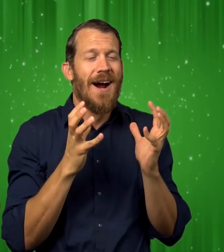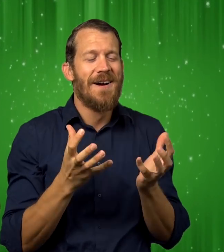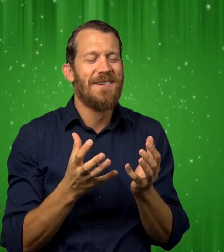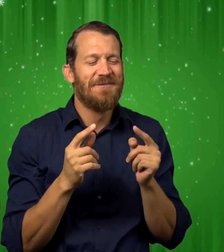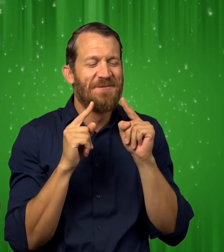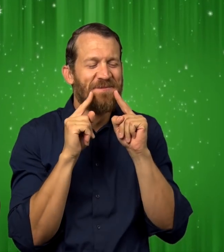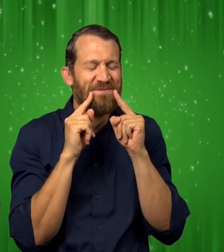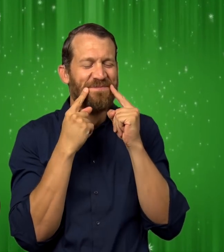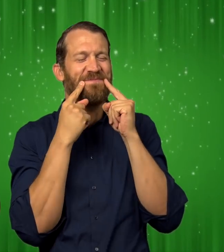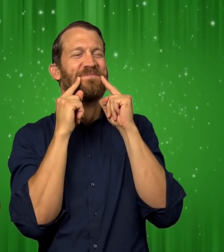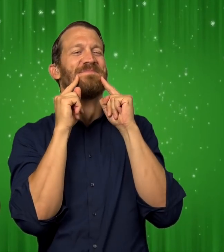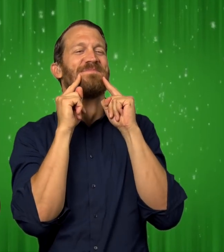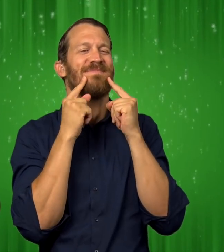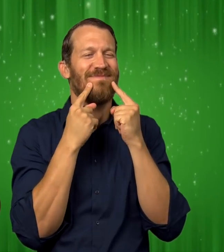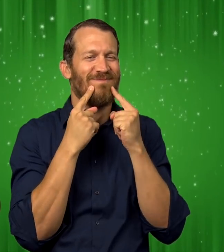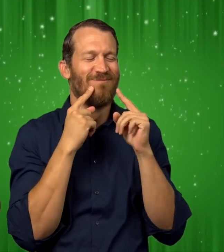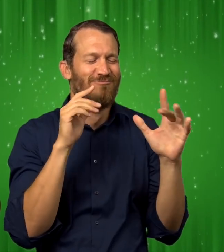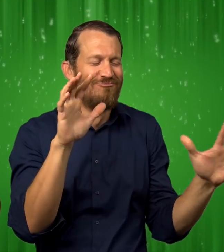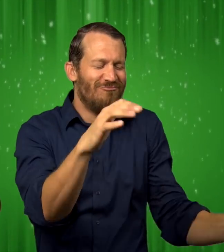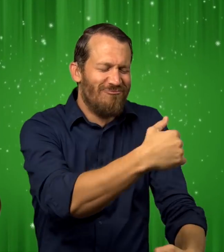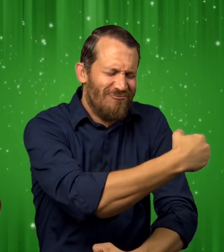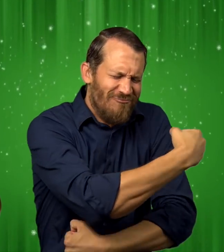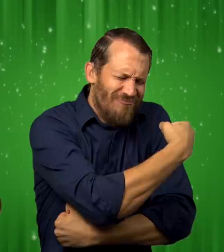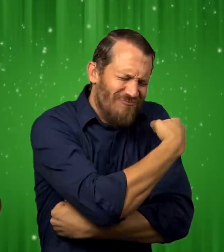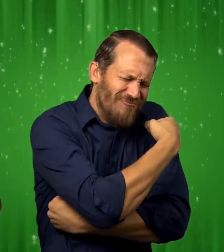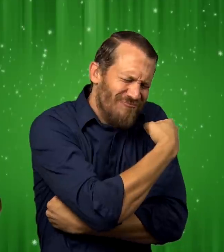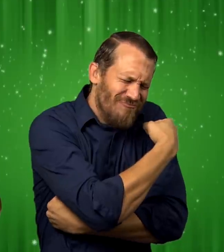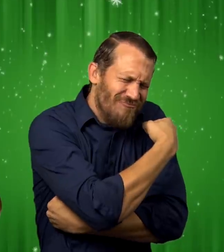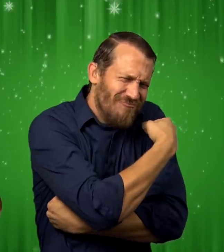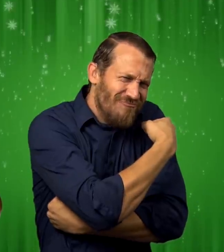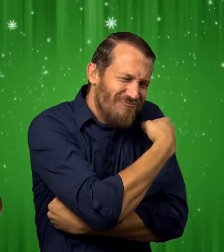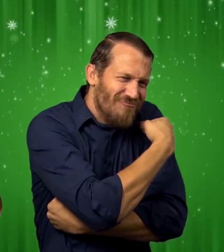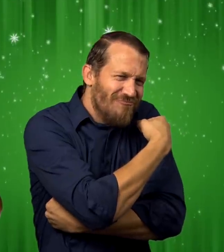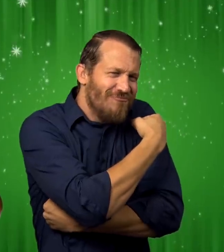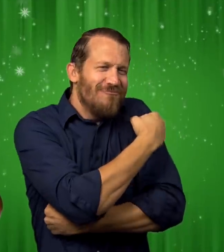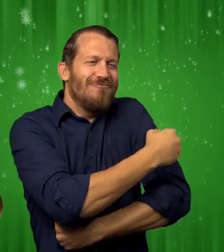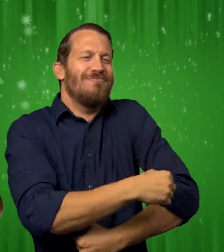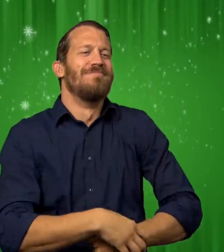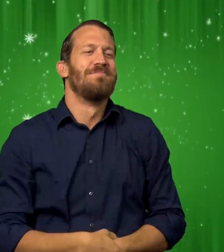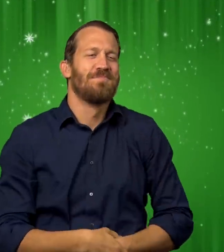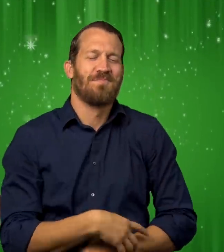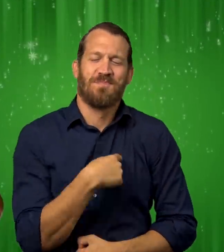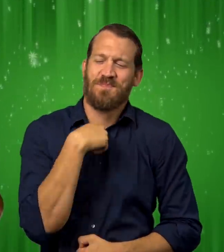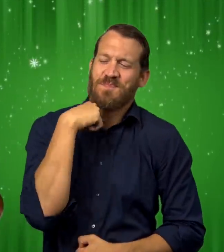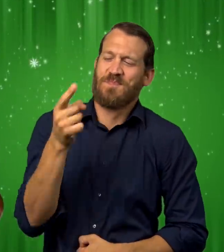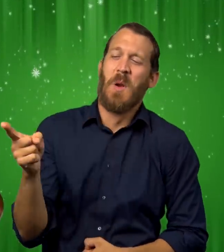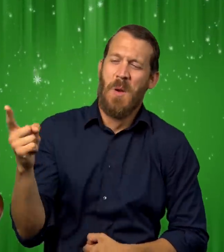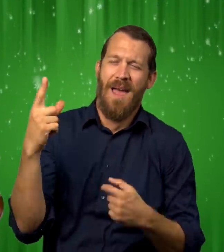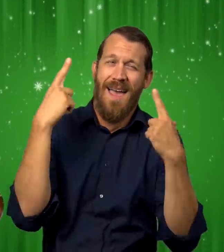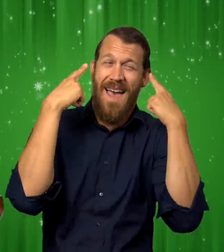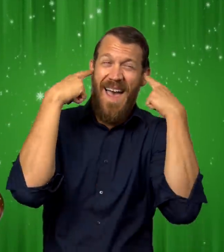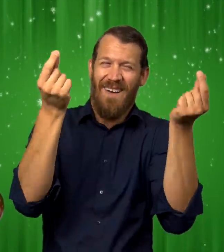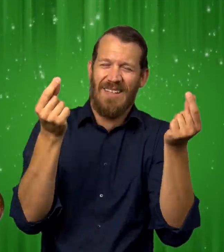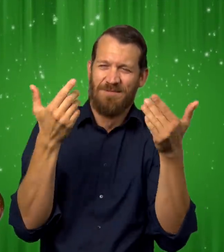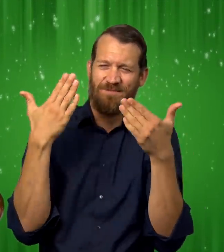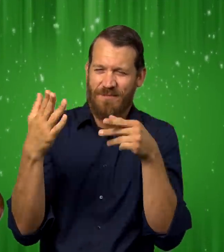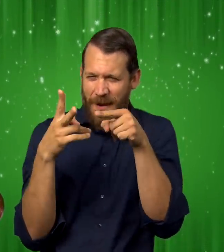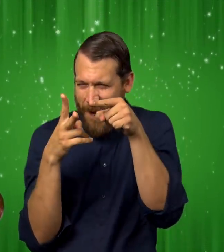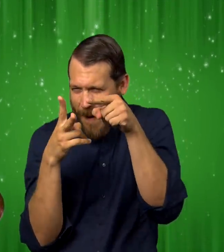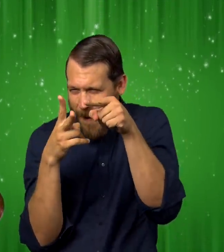Then he gave me a hug and told an elf to cut the bell from the reindeer's harness.